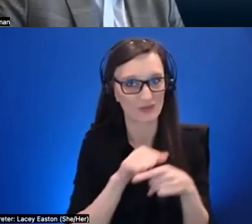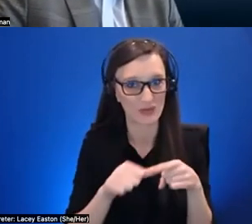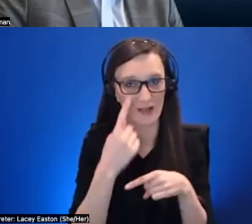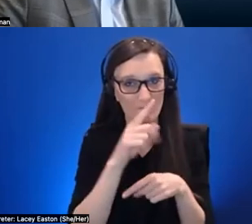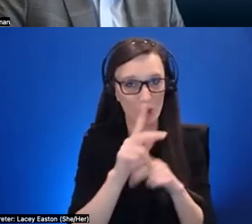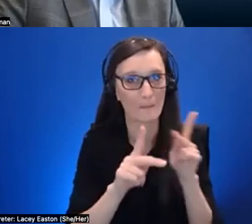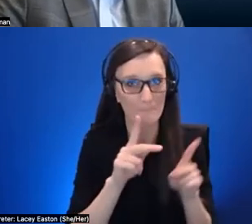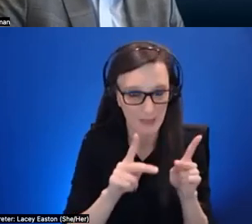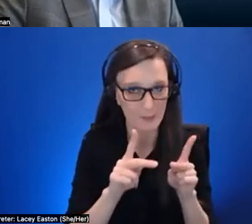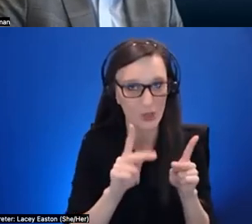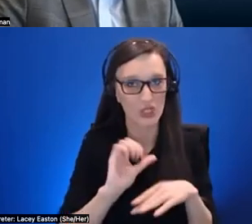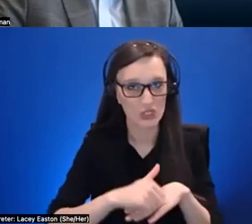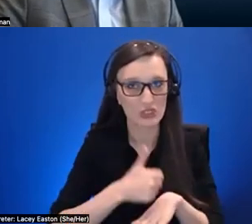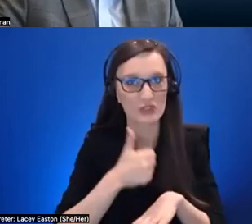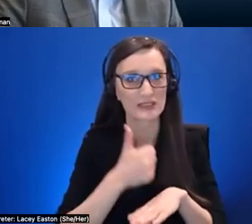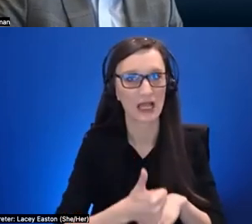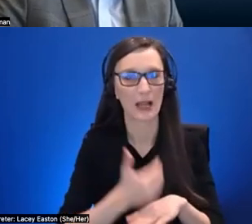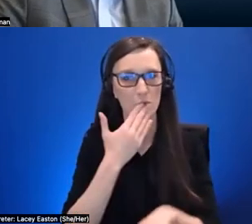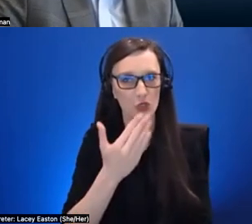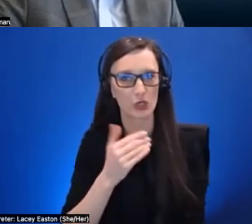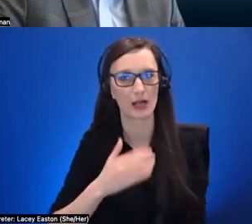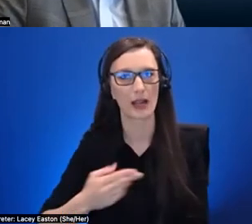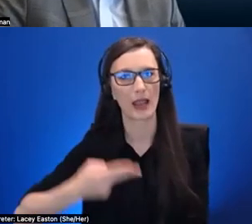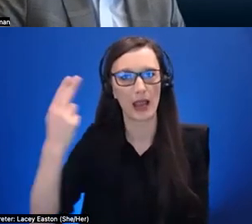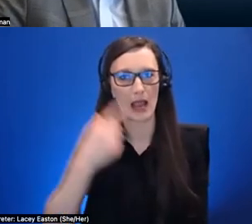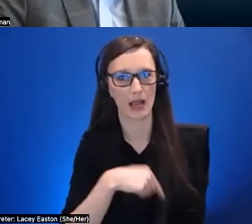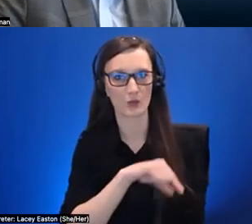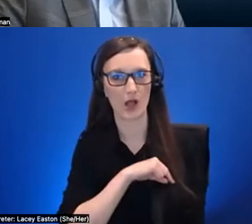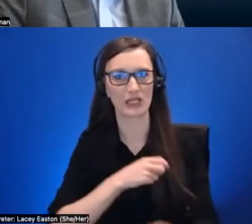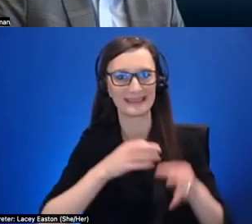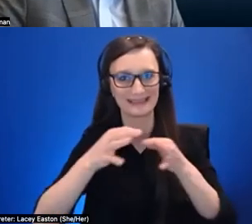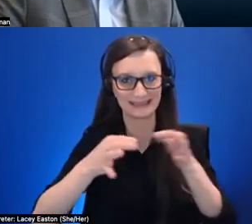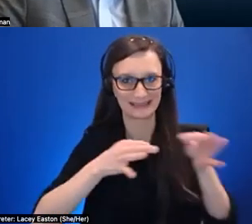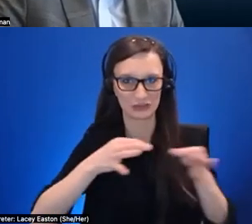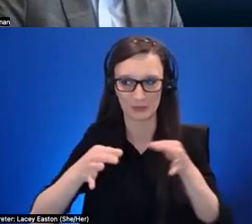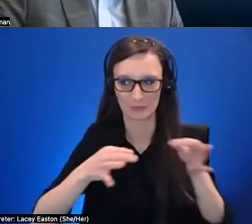uh good high quality descriptions so they're they're also like you know education perspective